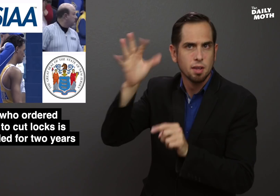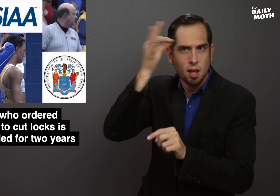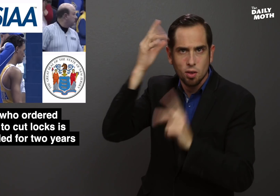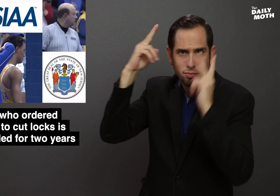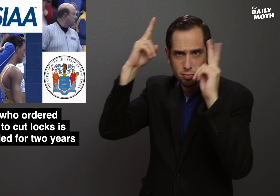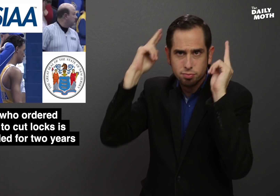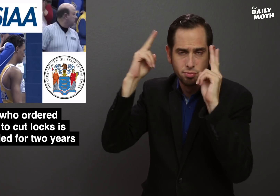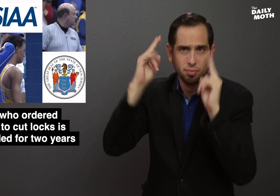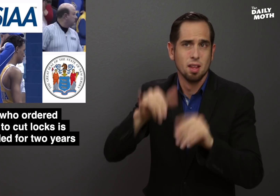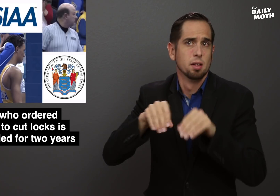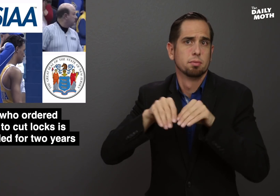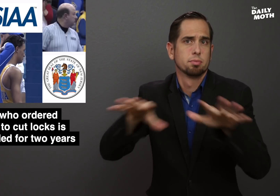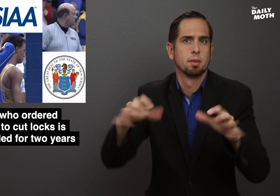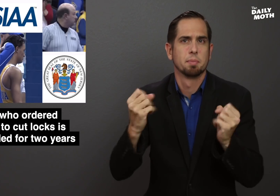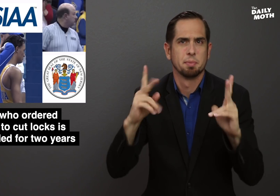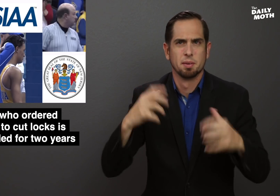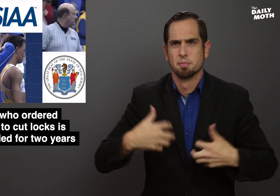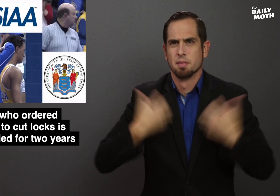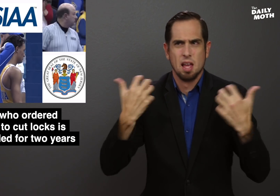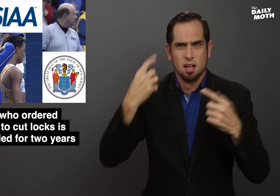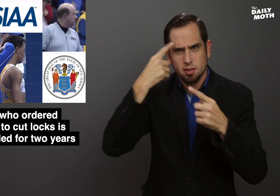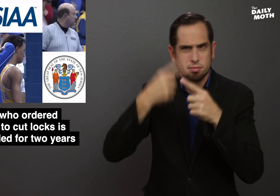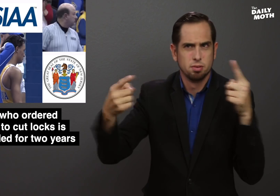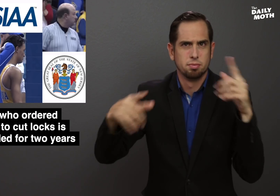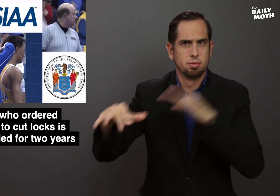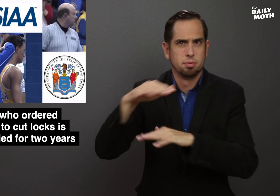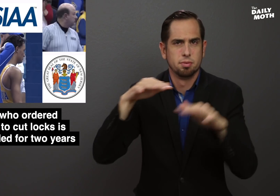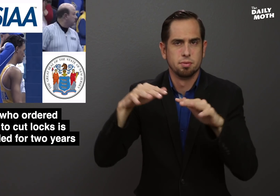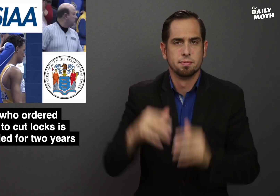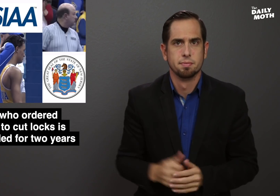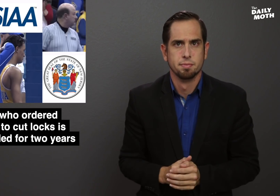cut off and it sparked outrage.